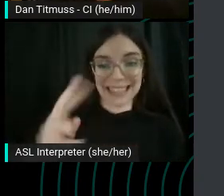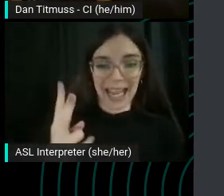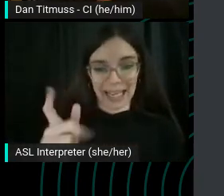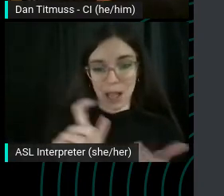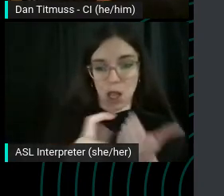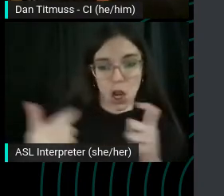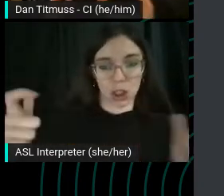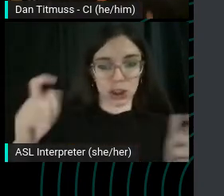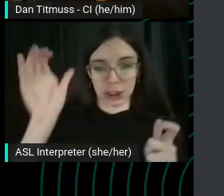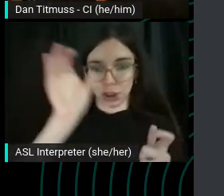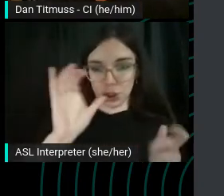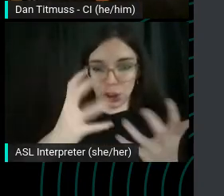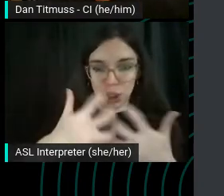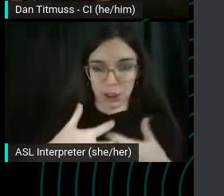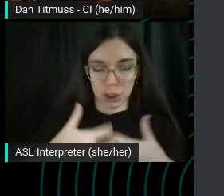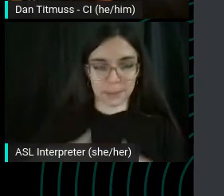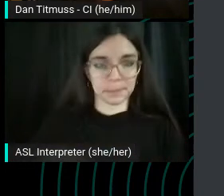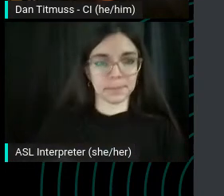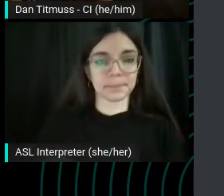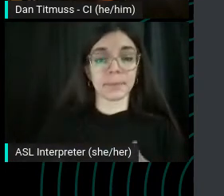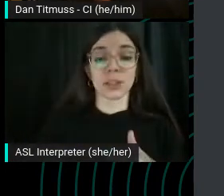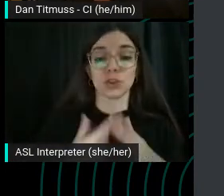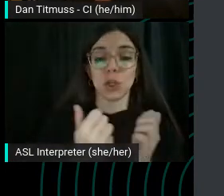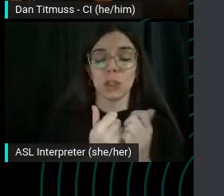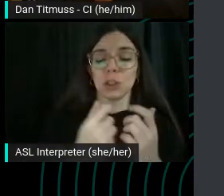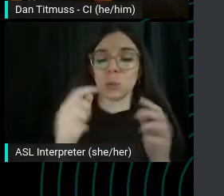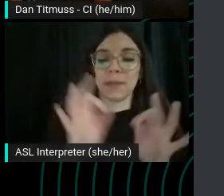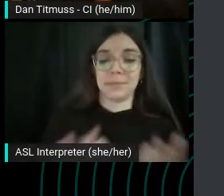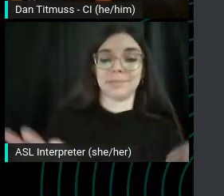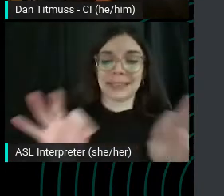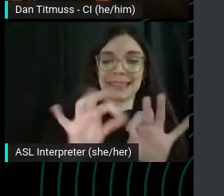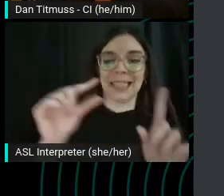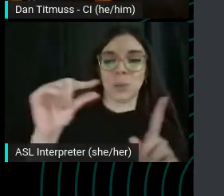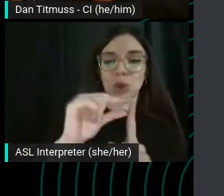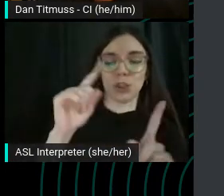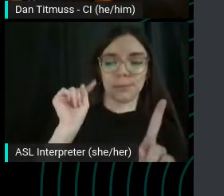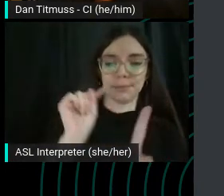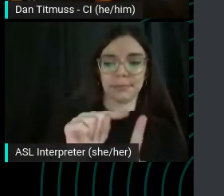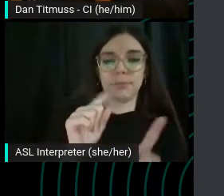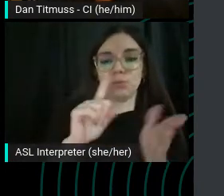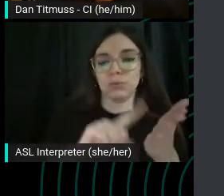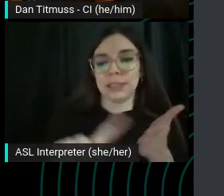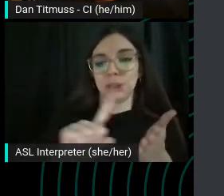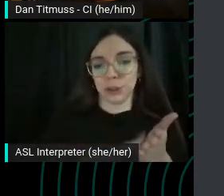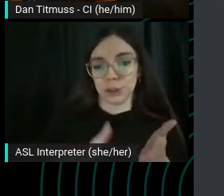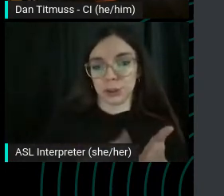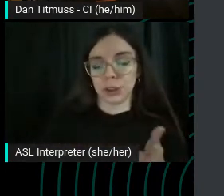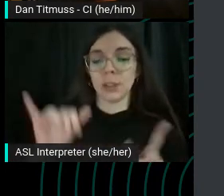This starts with keyword research if we want to think of YouTube as a search engine.